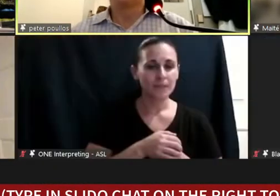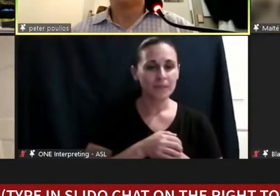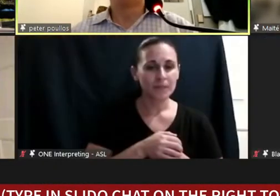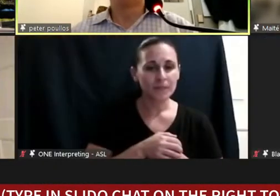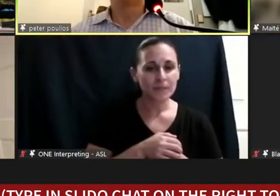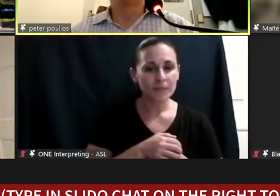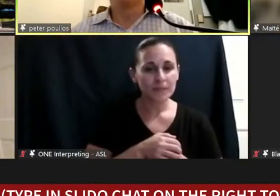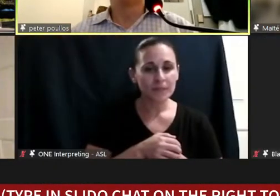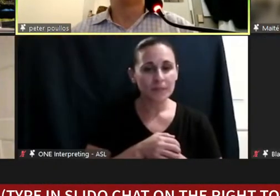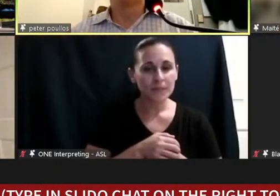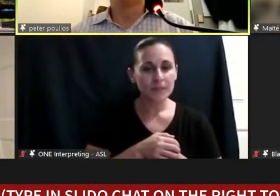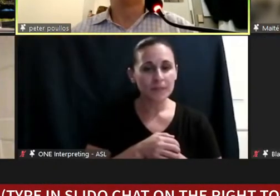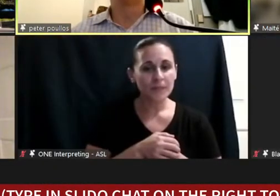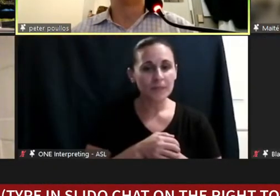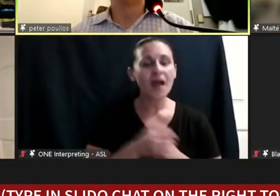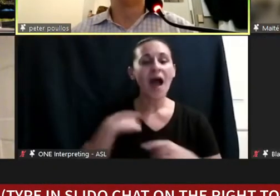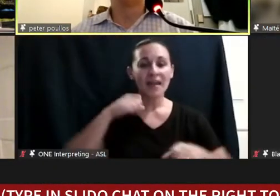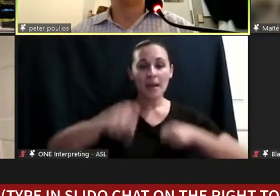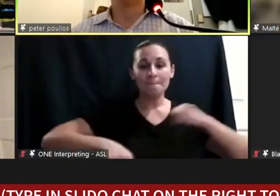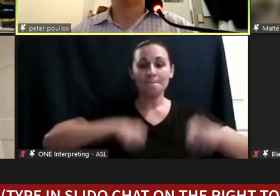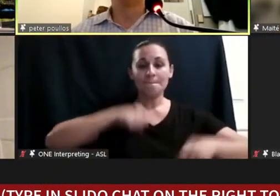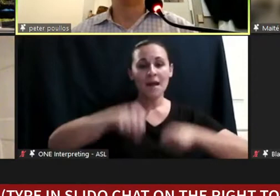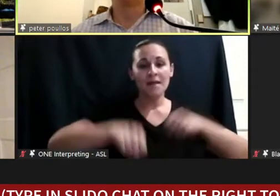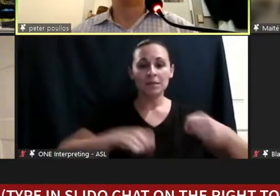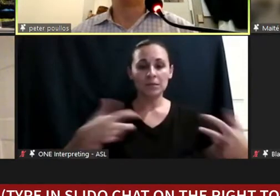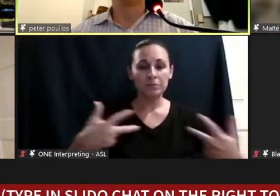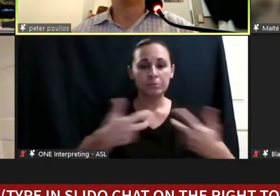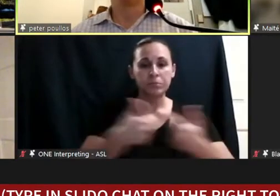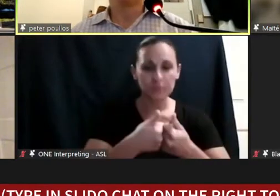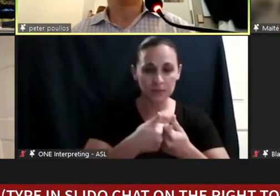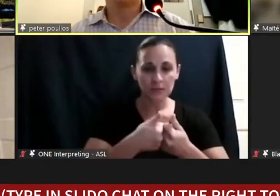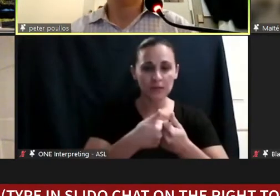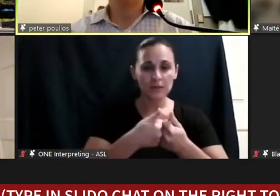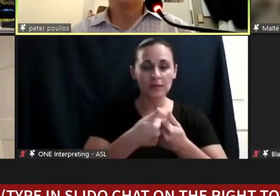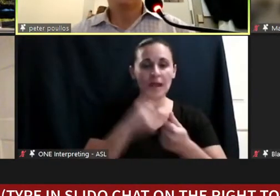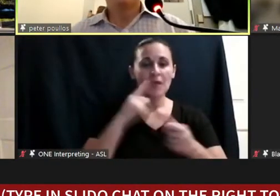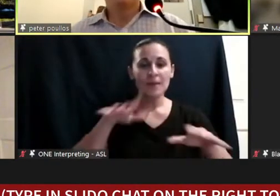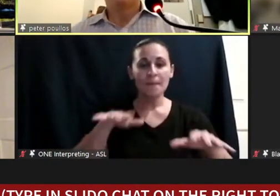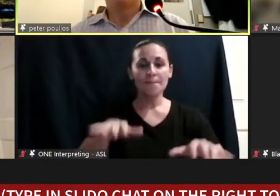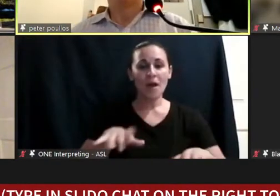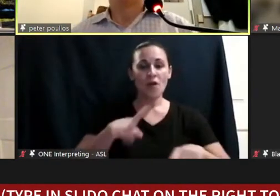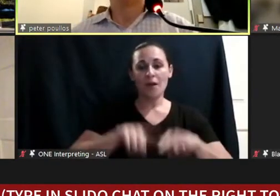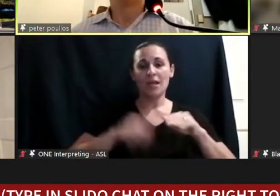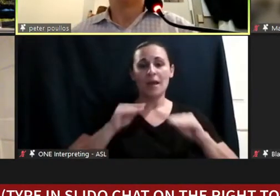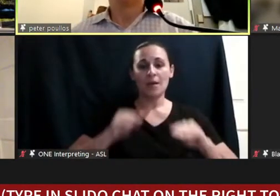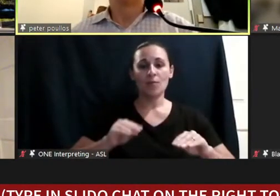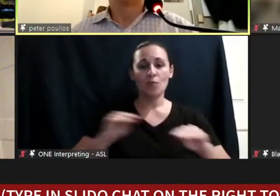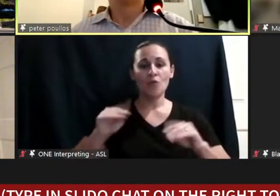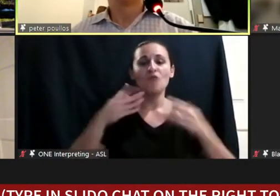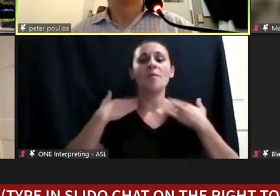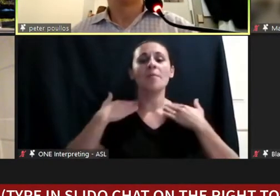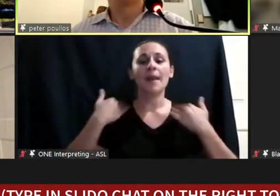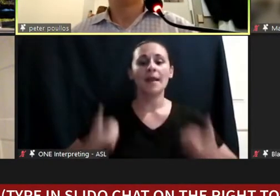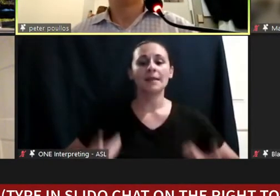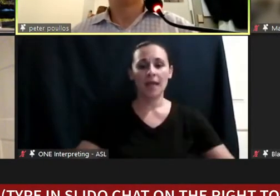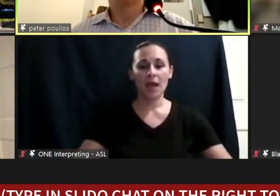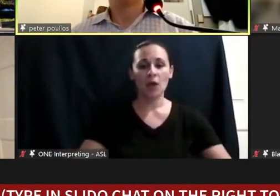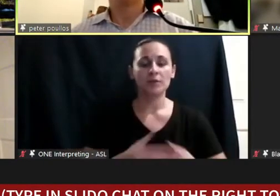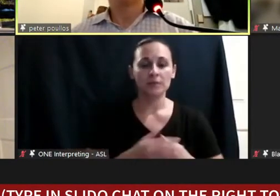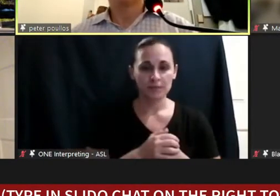I had a bicycle accident and was paralyzed from the neck down. And again this was in 2003,